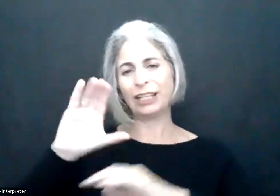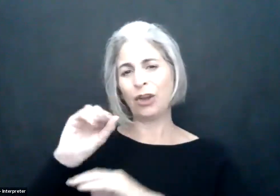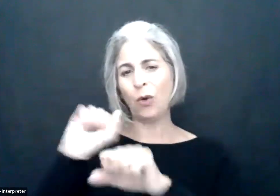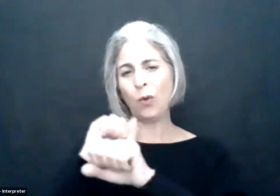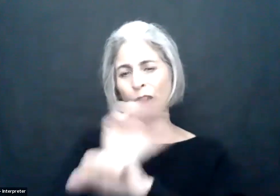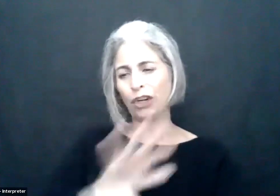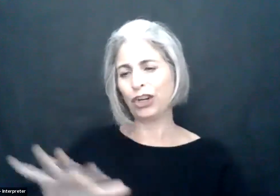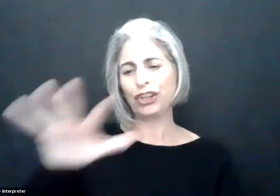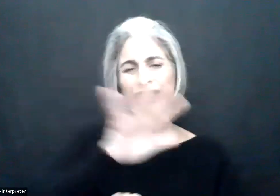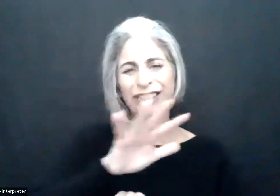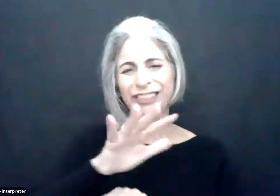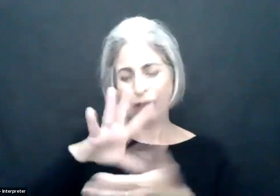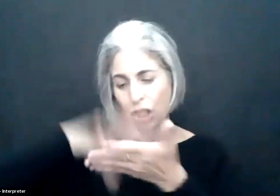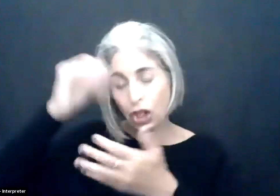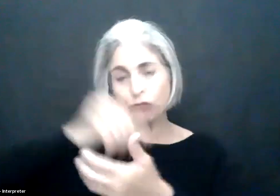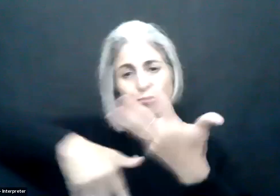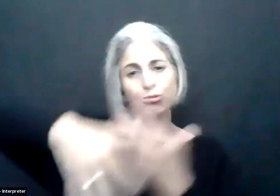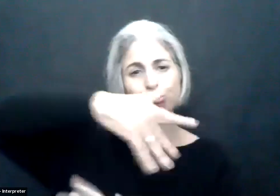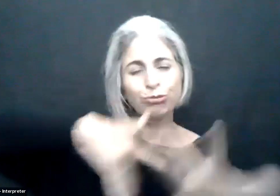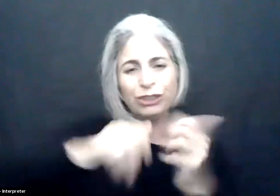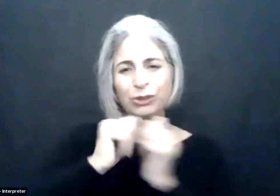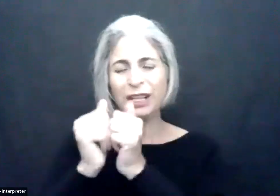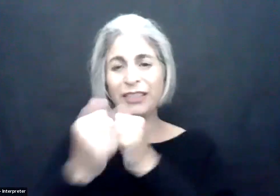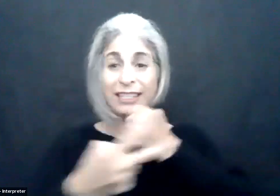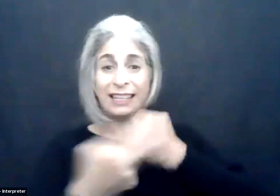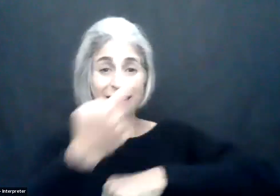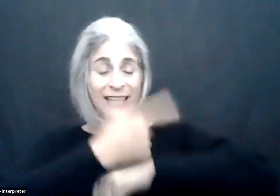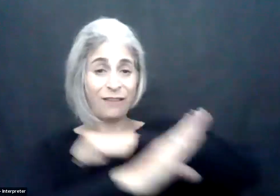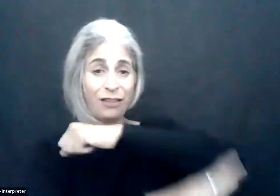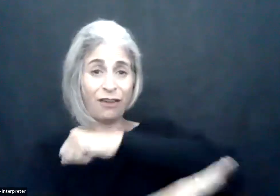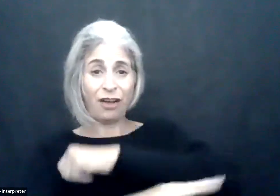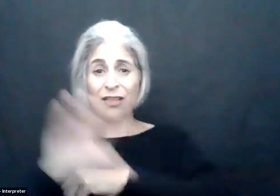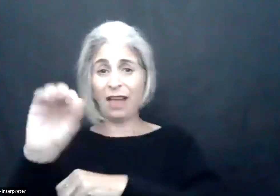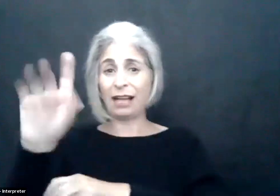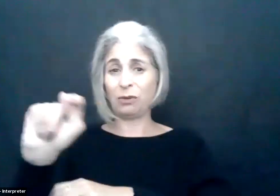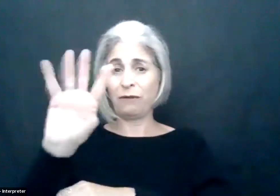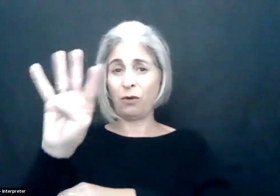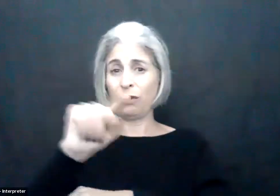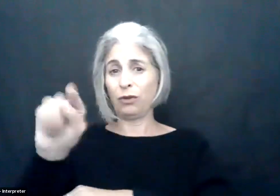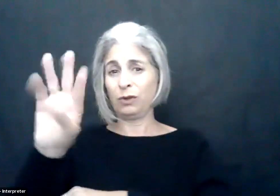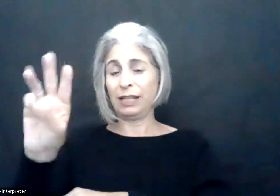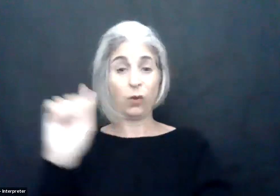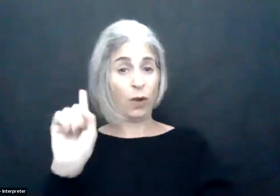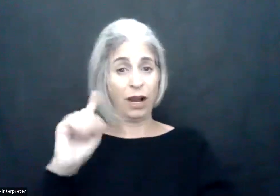of M-Enabling Summits past with our friends and colleagues learning and engaging with one another.